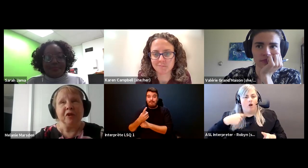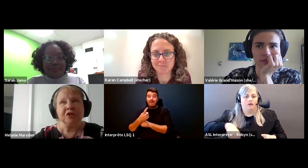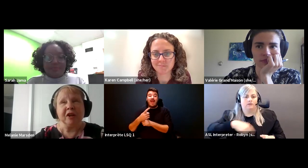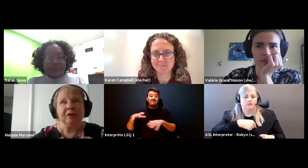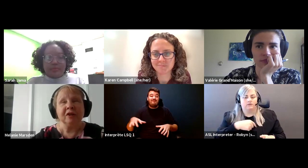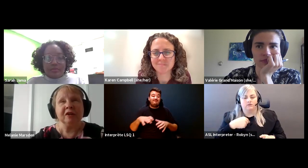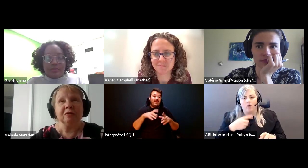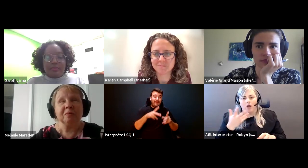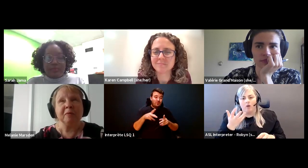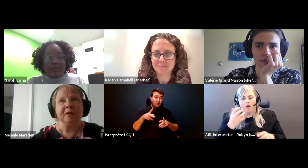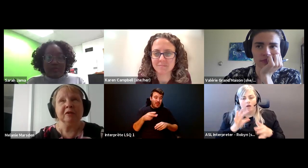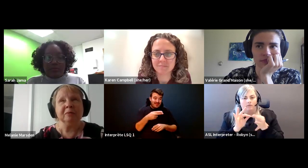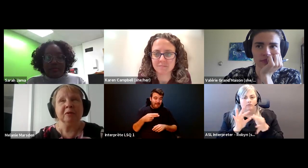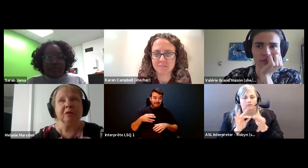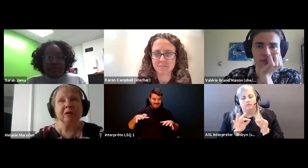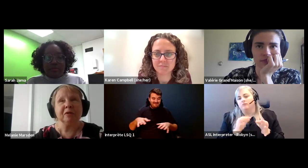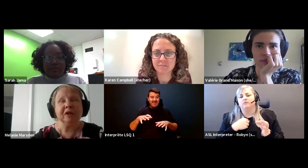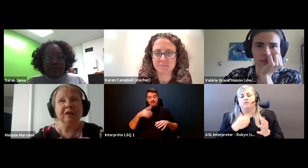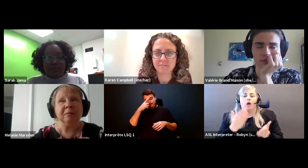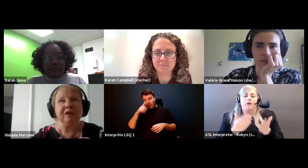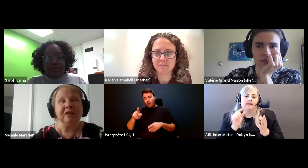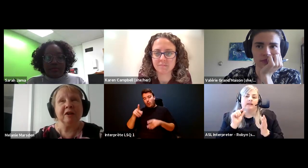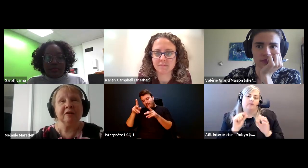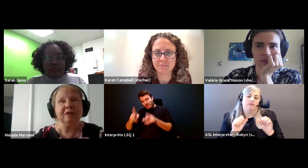Melanie Marsden: flush that out, I think there's probably a little bit of work that would need to be done.